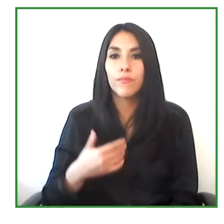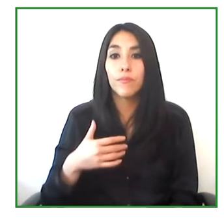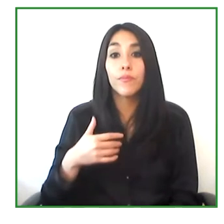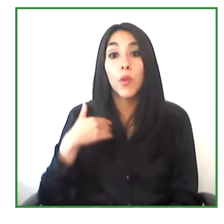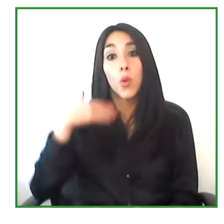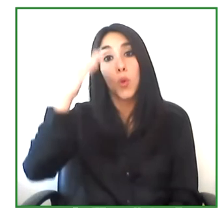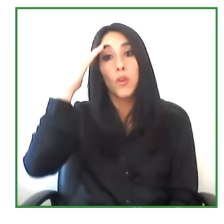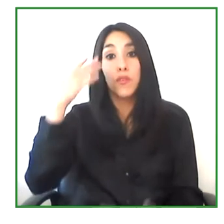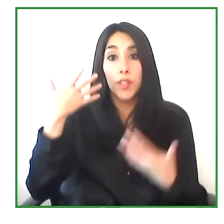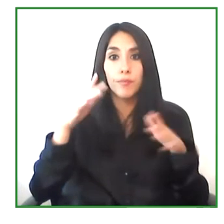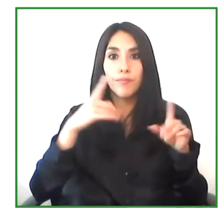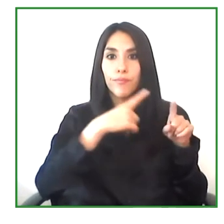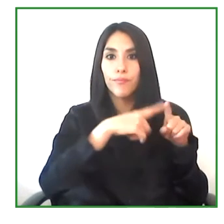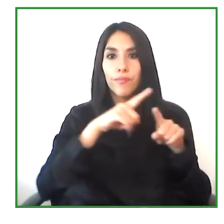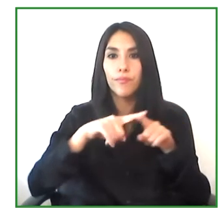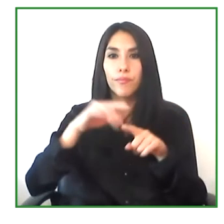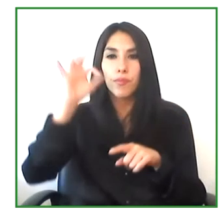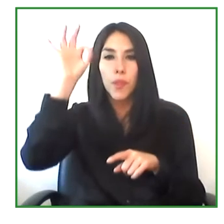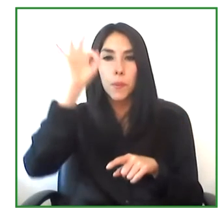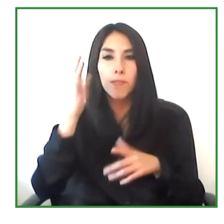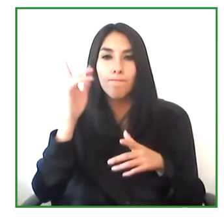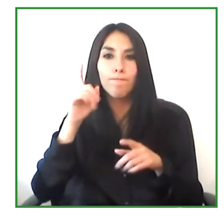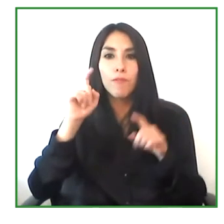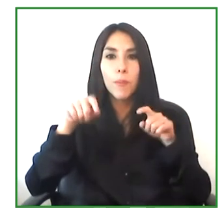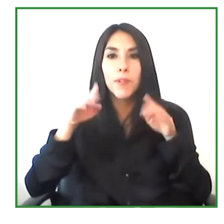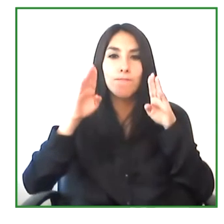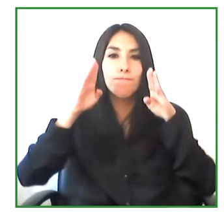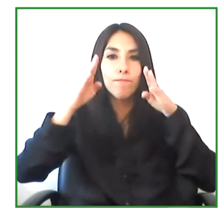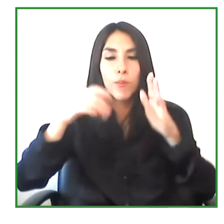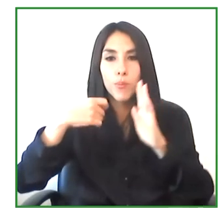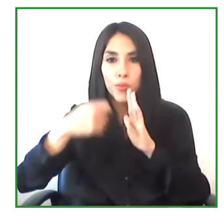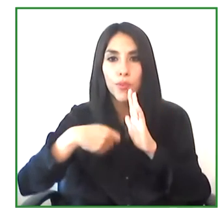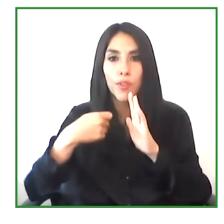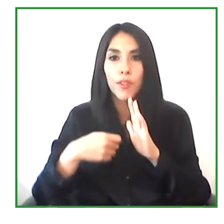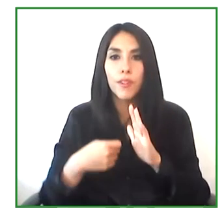Gone through some of the indicators so that we can see